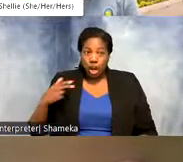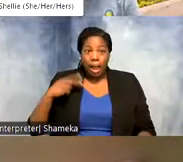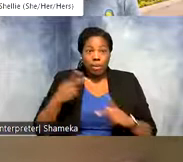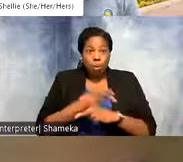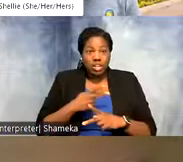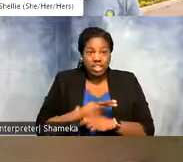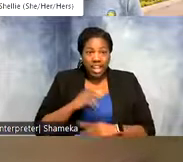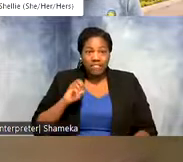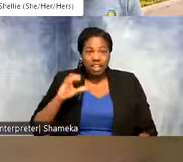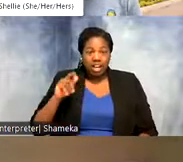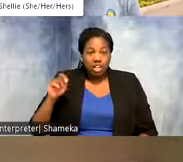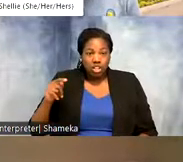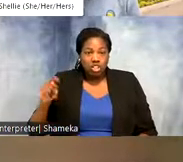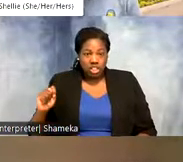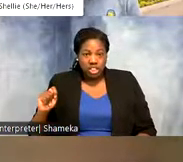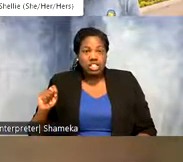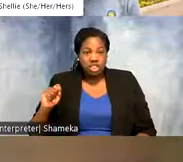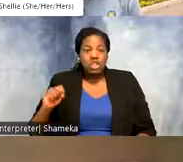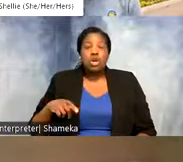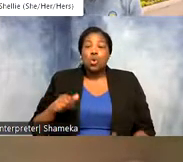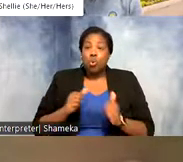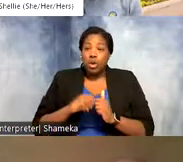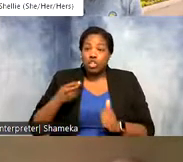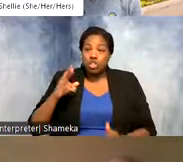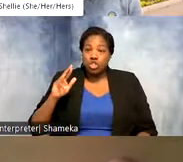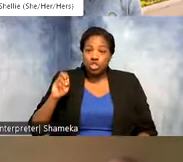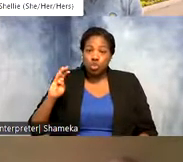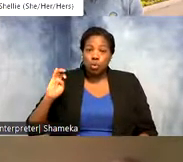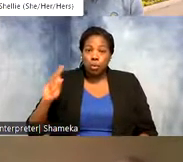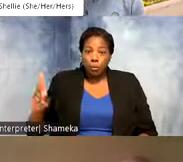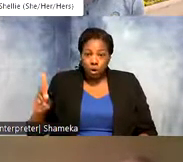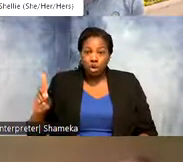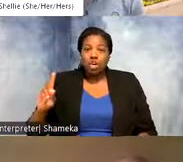shorebird science and conservation collective at the Smithsonian Migratory Bird Center.